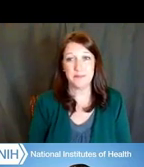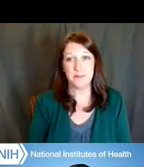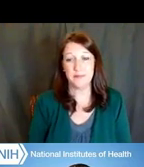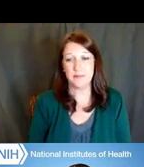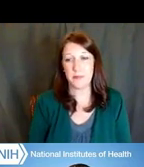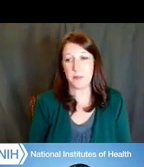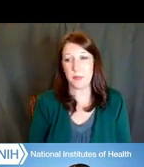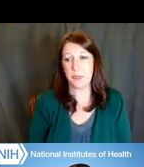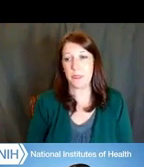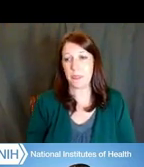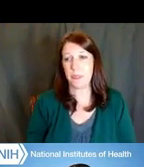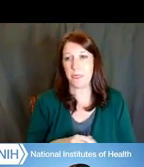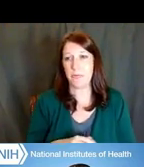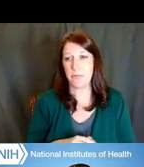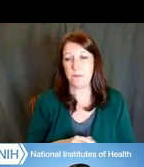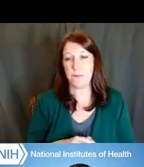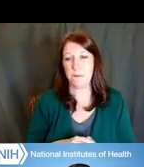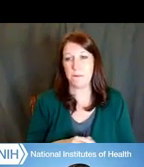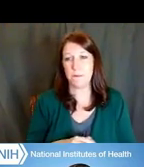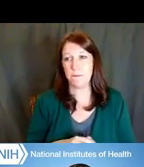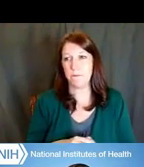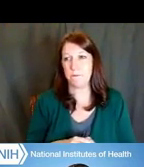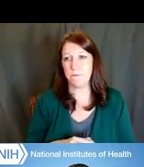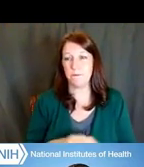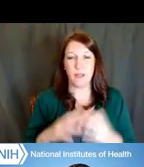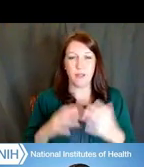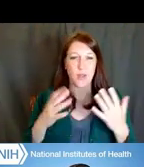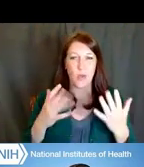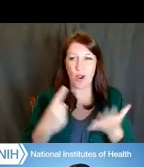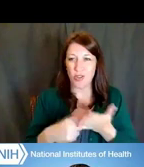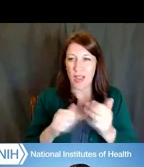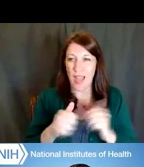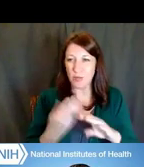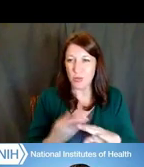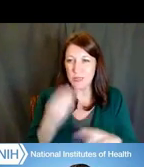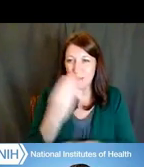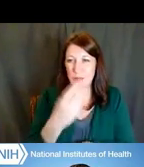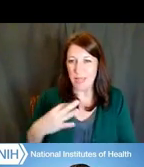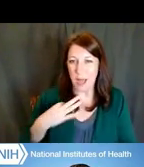All right, we already talked about how to submit your application before, or how to apply,